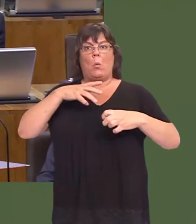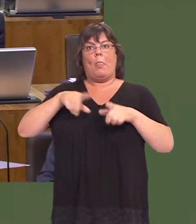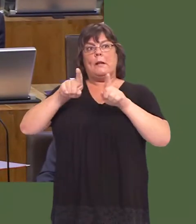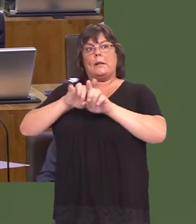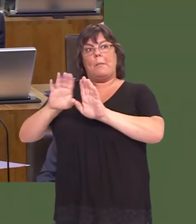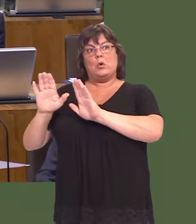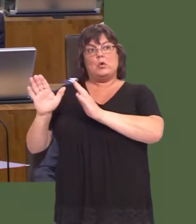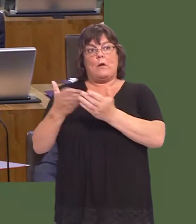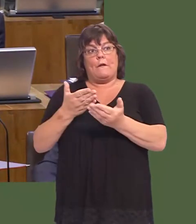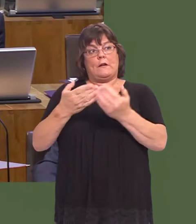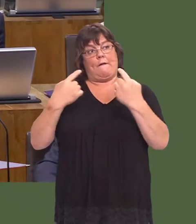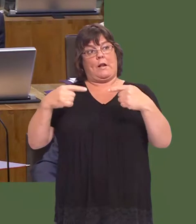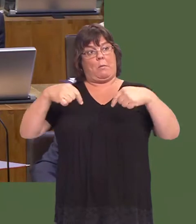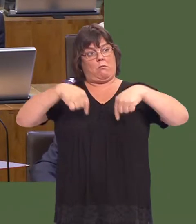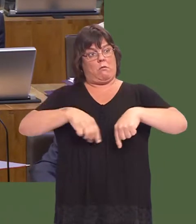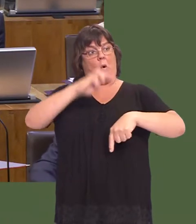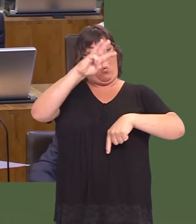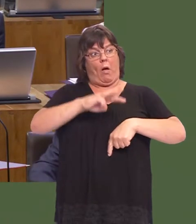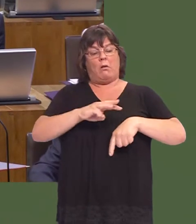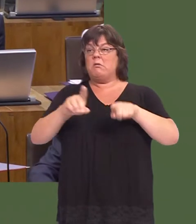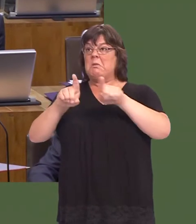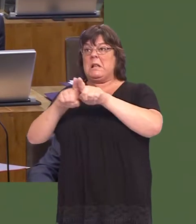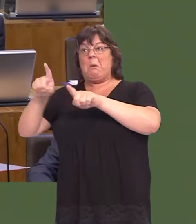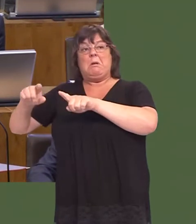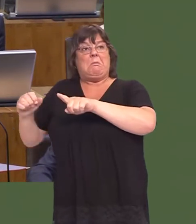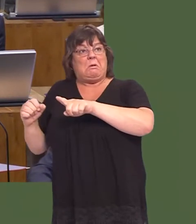same service is on offer in Wales as it is in England and Scotland.